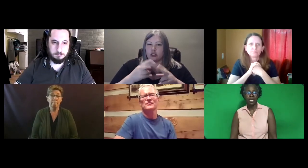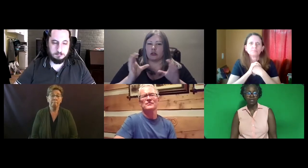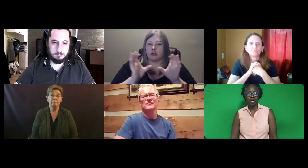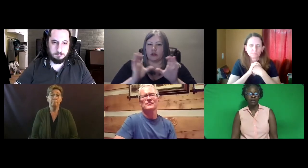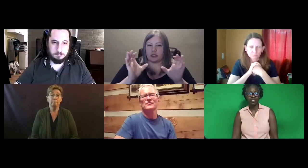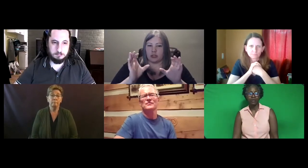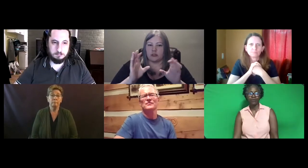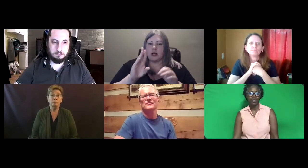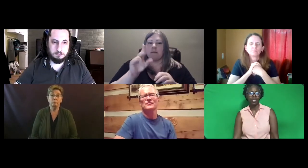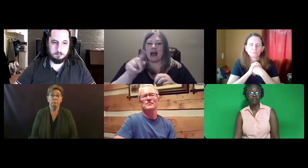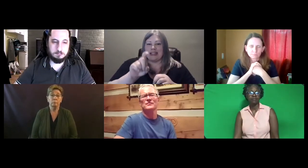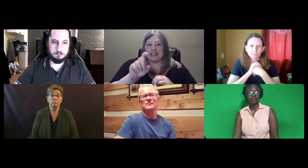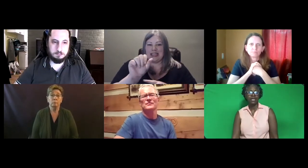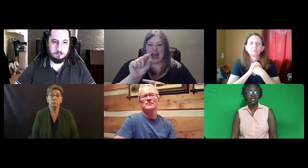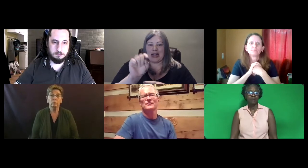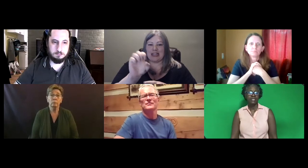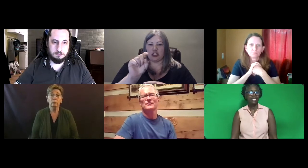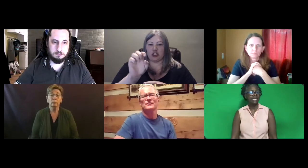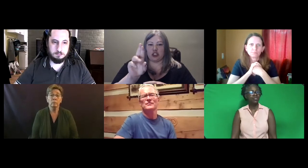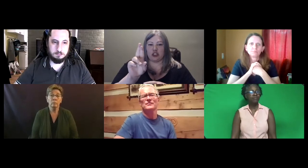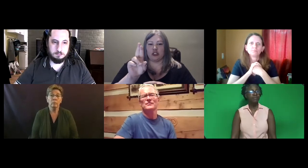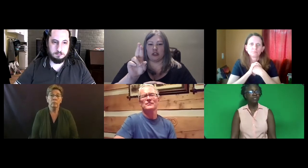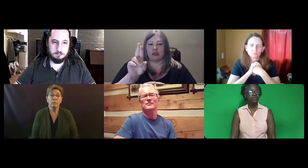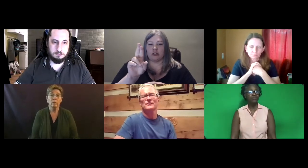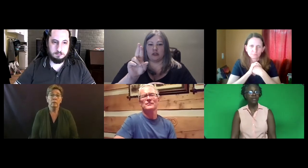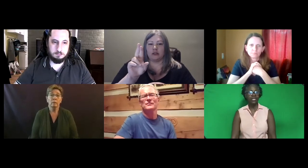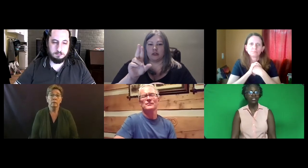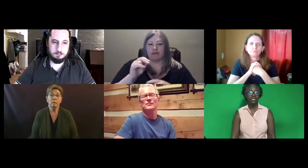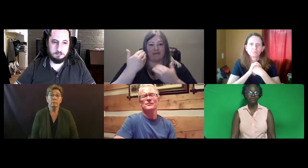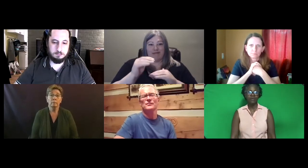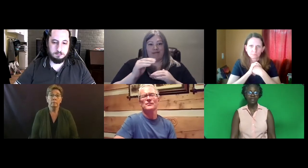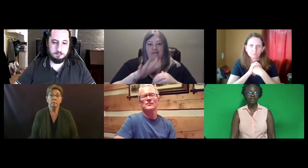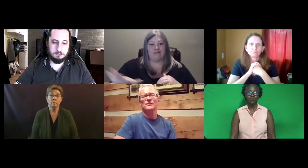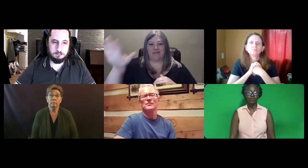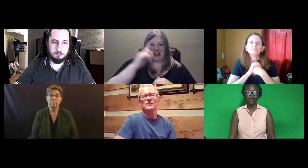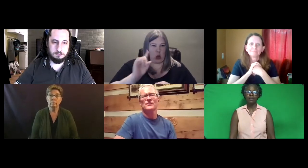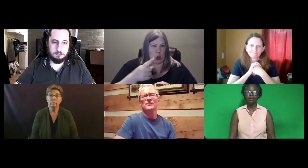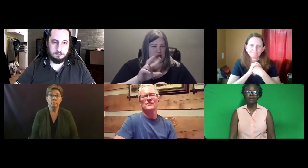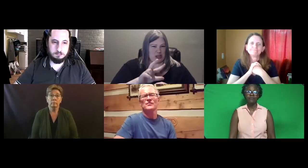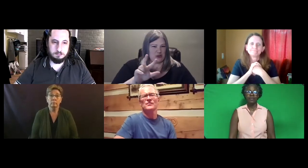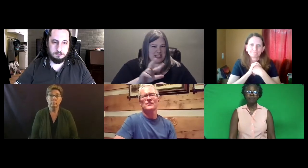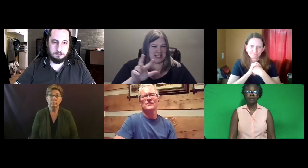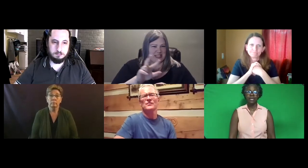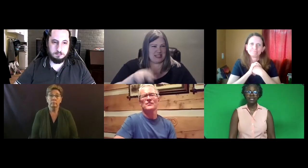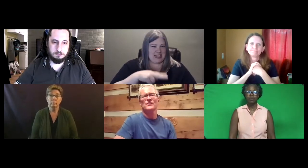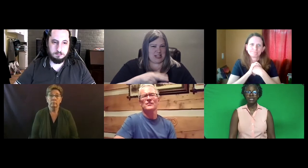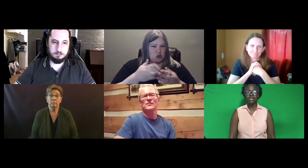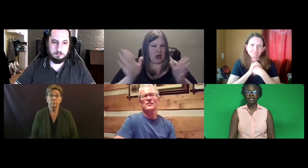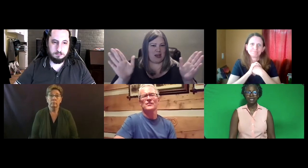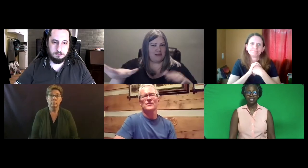Katie: Also there's an interim certification available as well. But it's pretty limited.